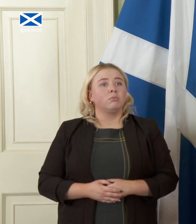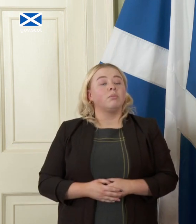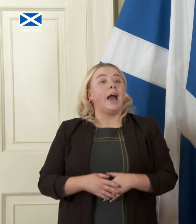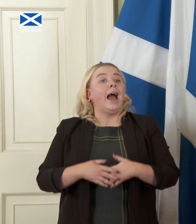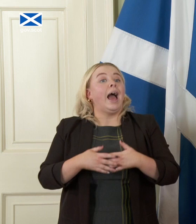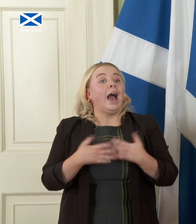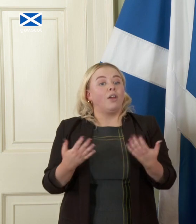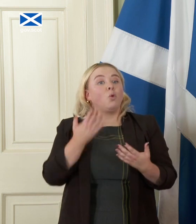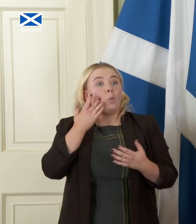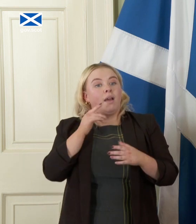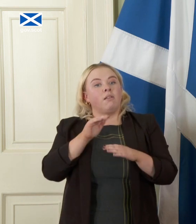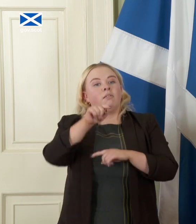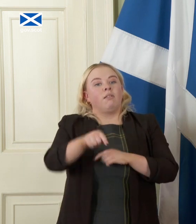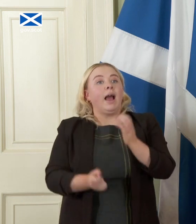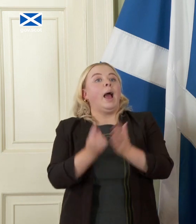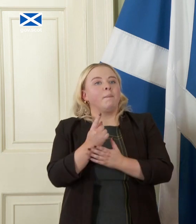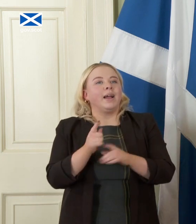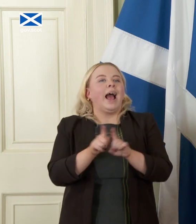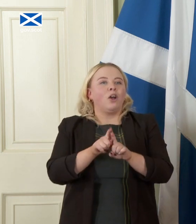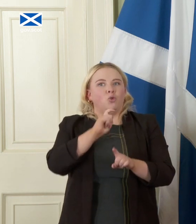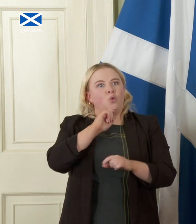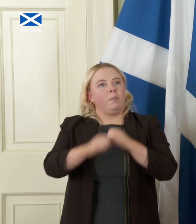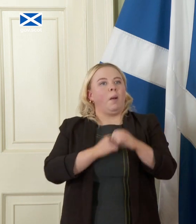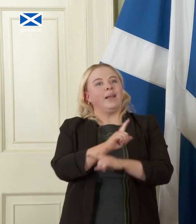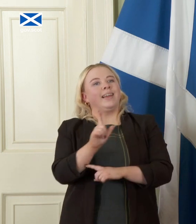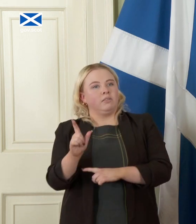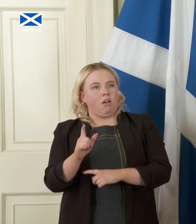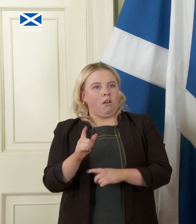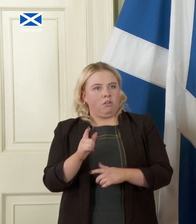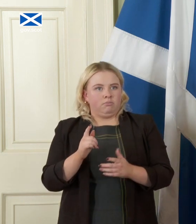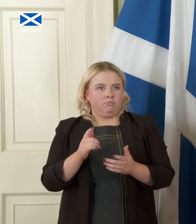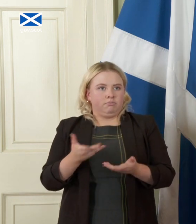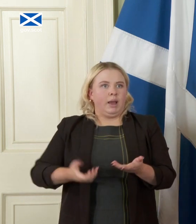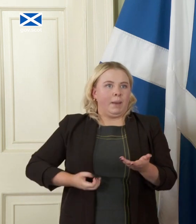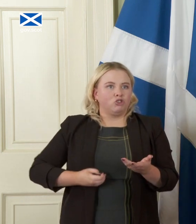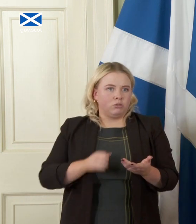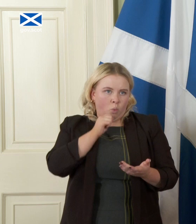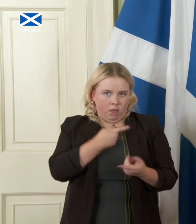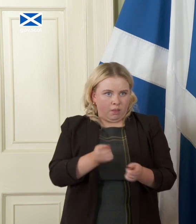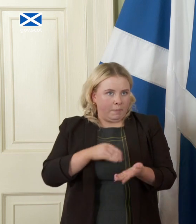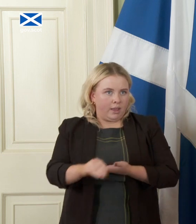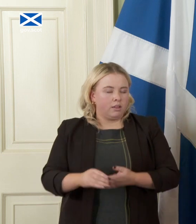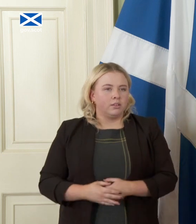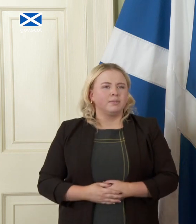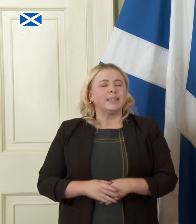and for those who become entitled to a pension at later on as with all sorts of things there will be